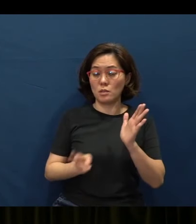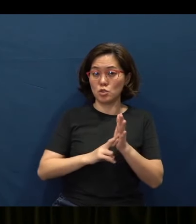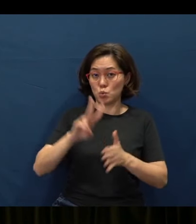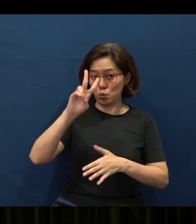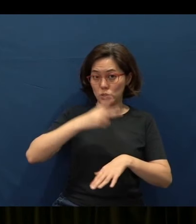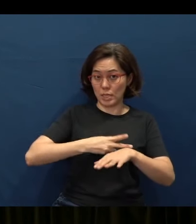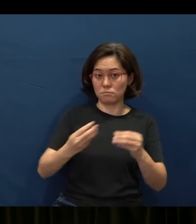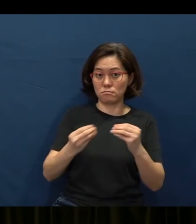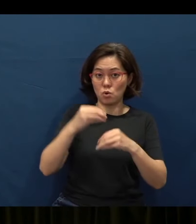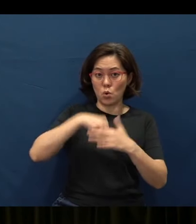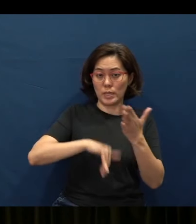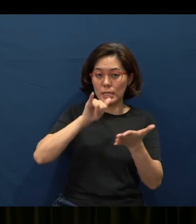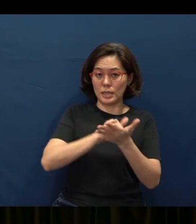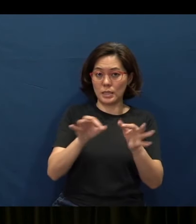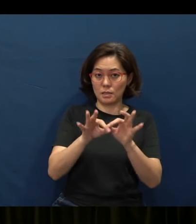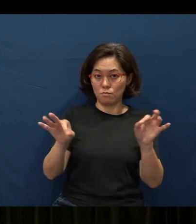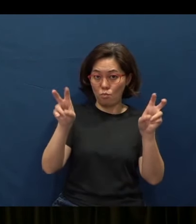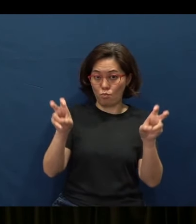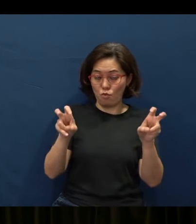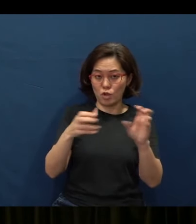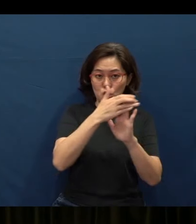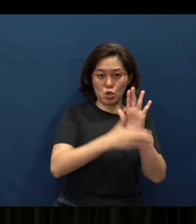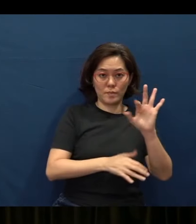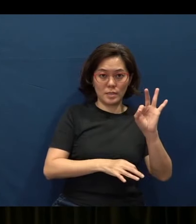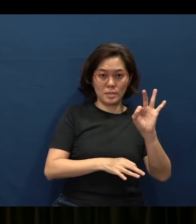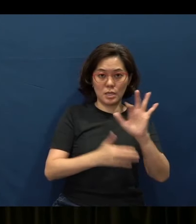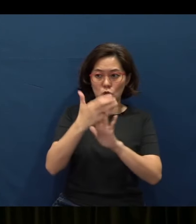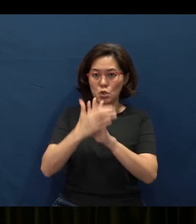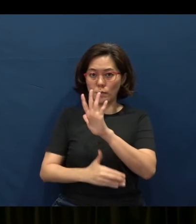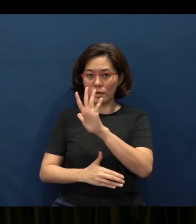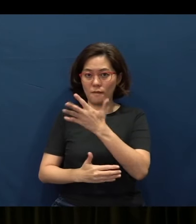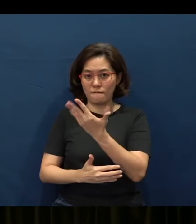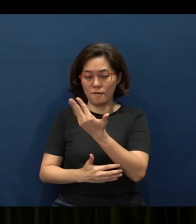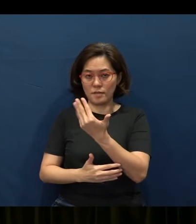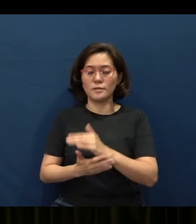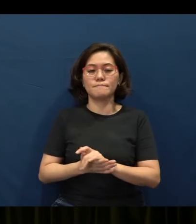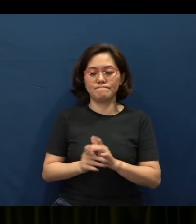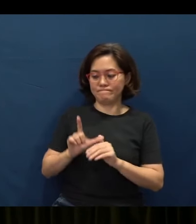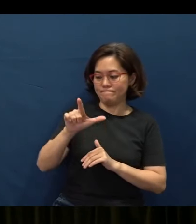in Proverbs, okay, in chapter 9 and chapter 15 - we'll come to that later on.